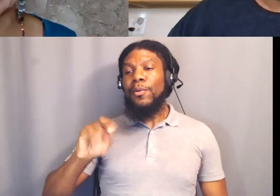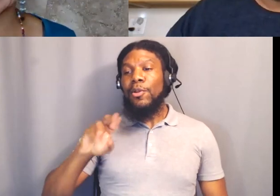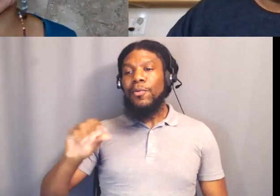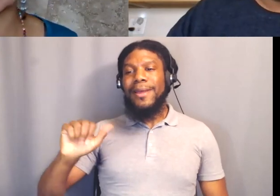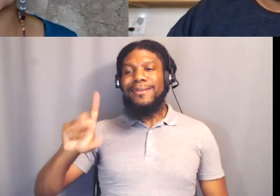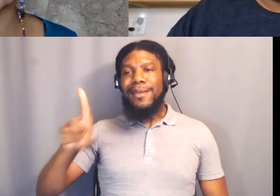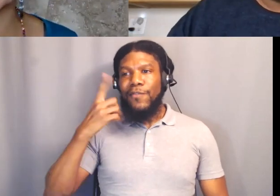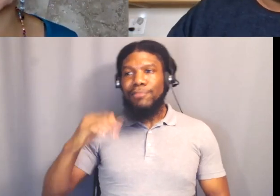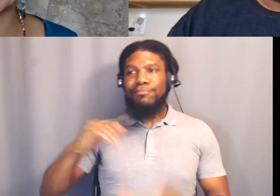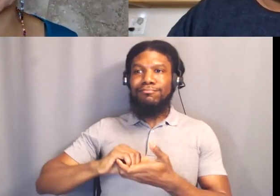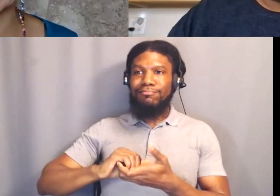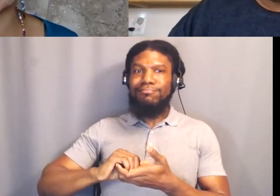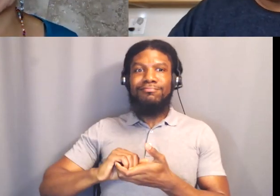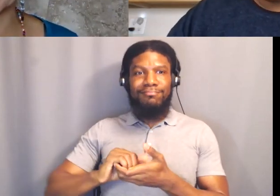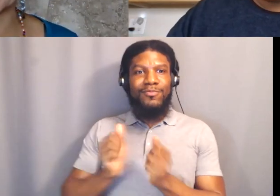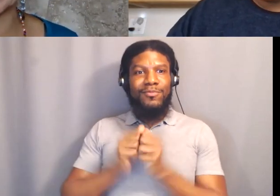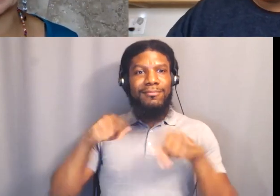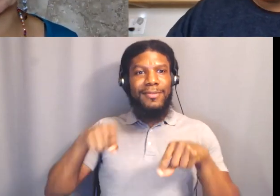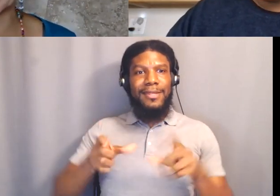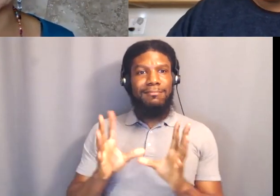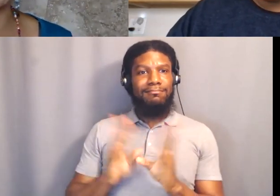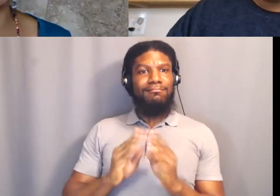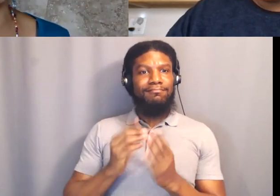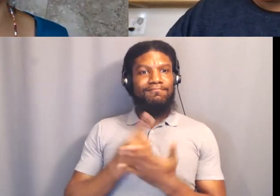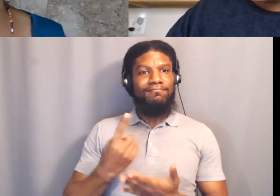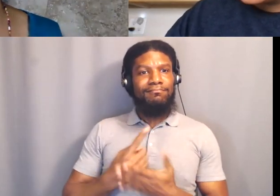We're really grateful and grateful for everybody who's joined